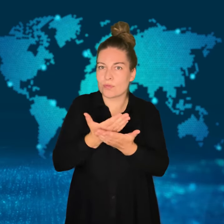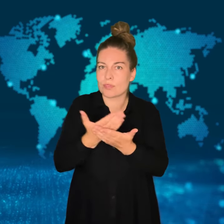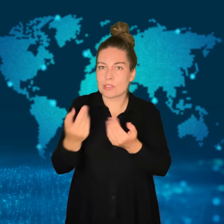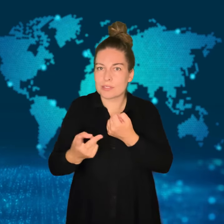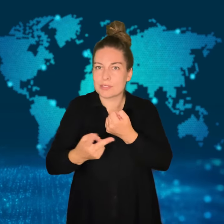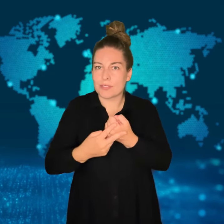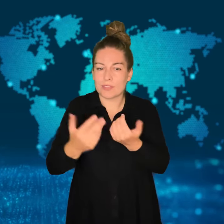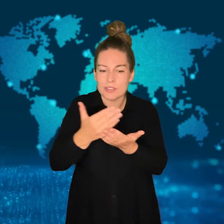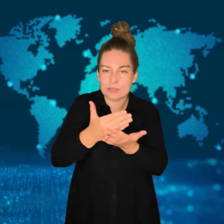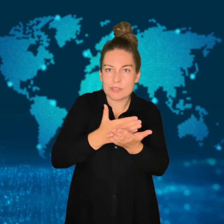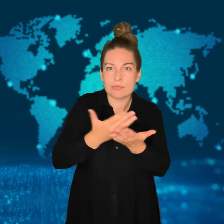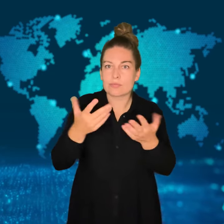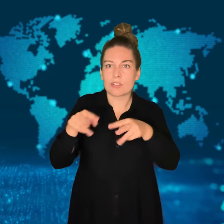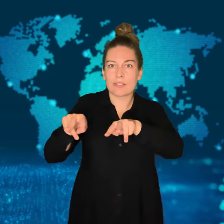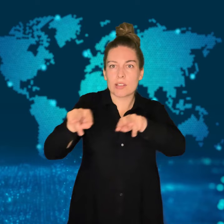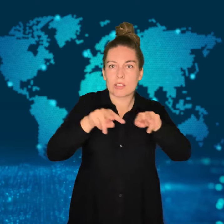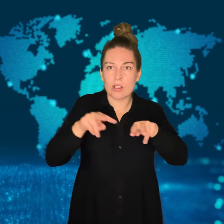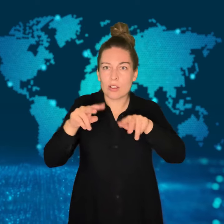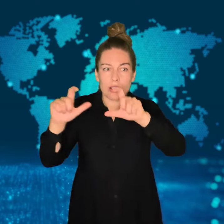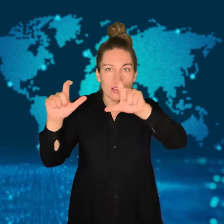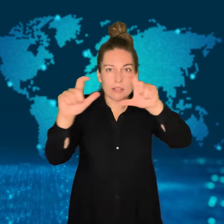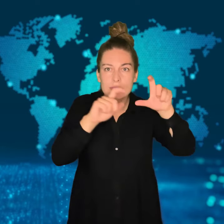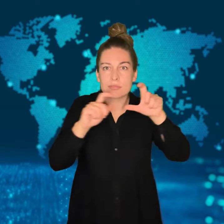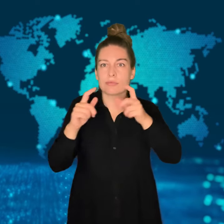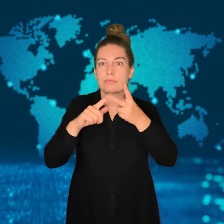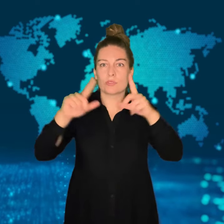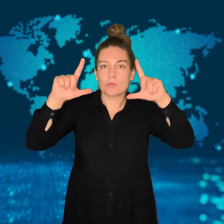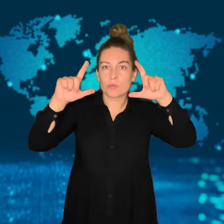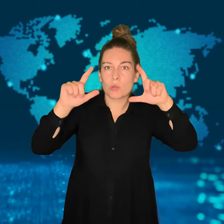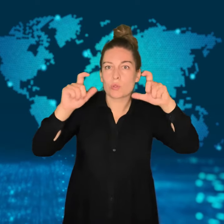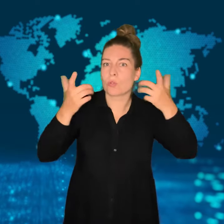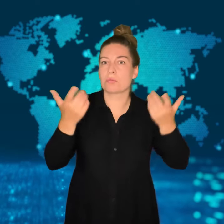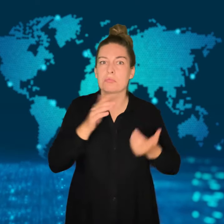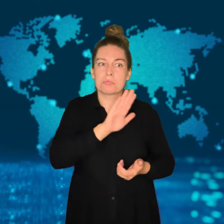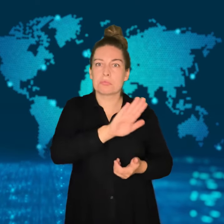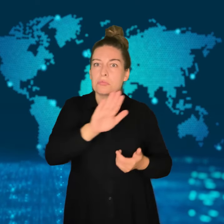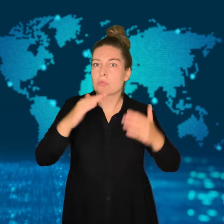Residents should save records and photos of the damage